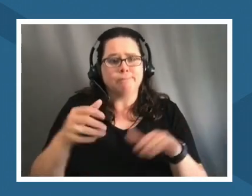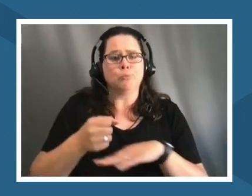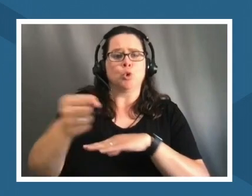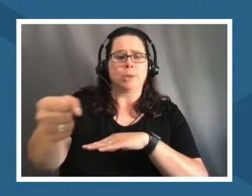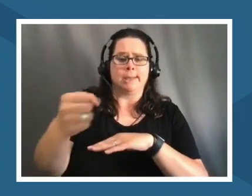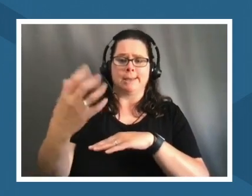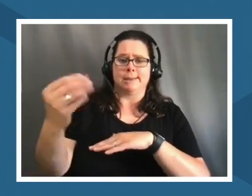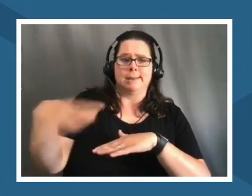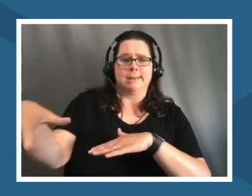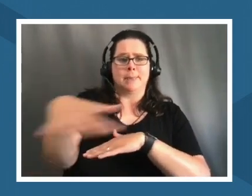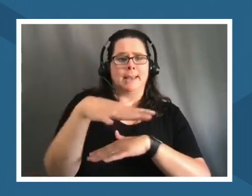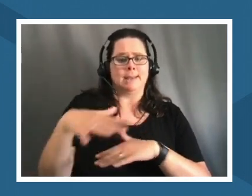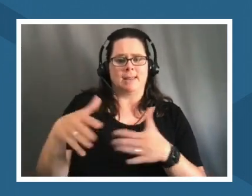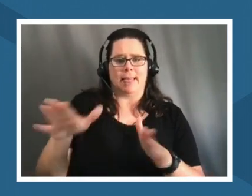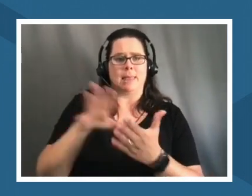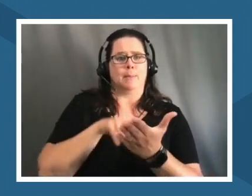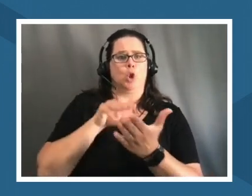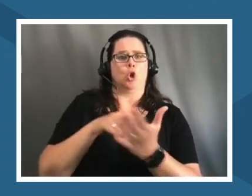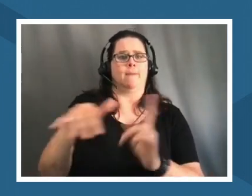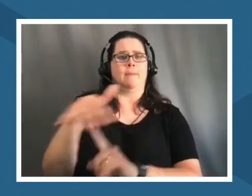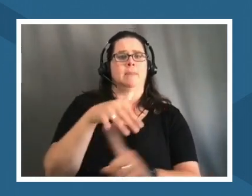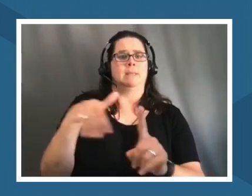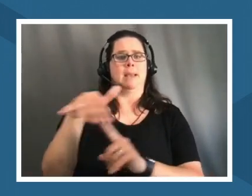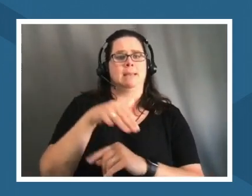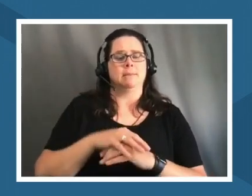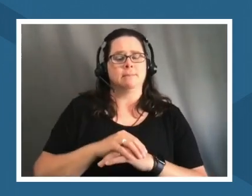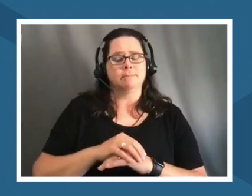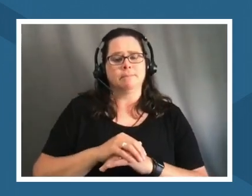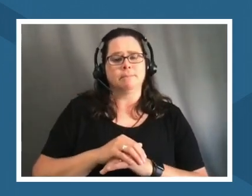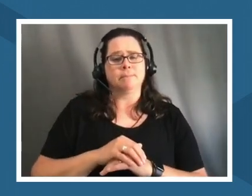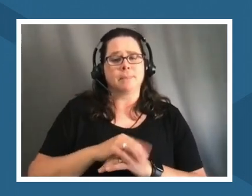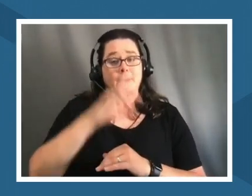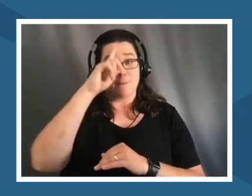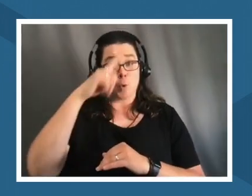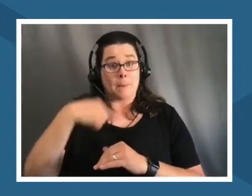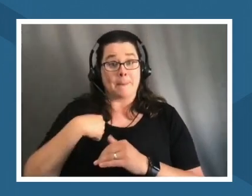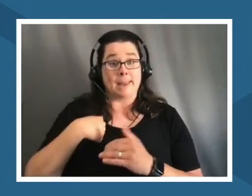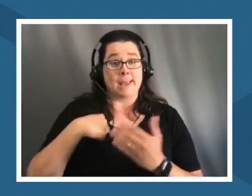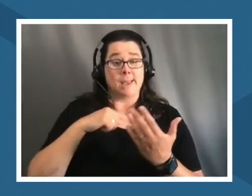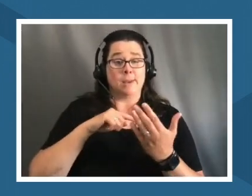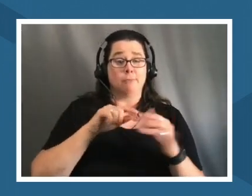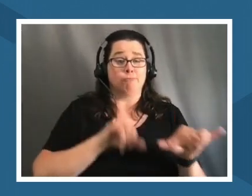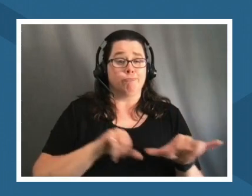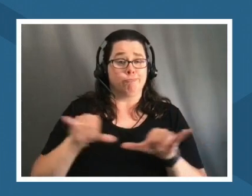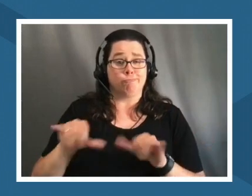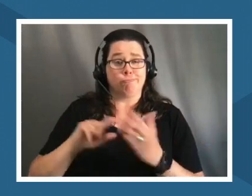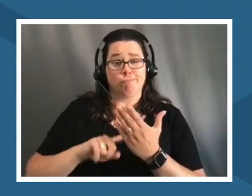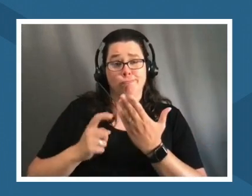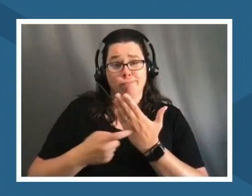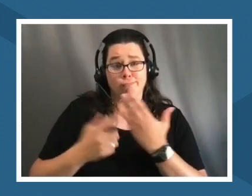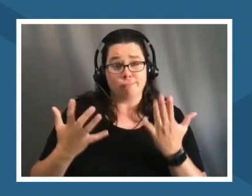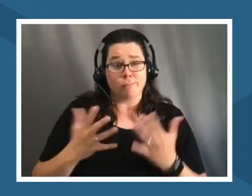and so the analogy that has kind of built up for me is that quite often u.s